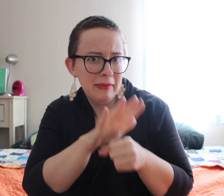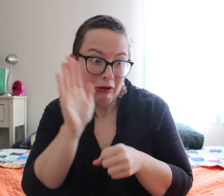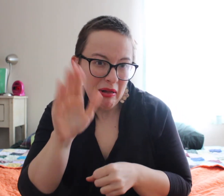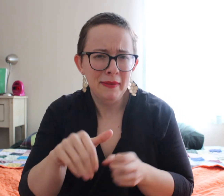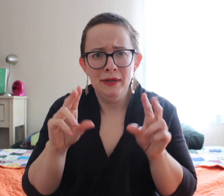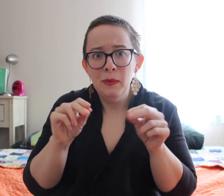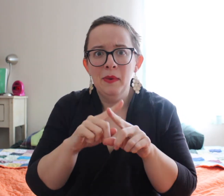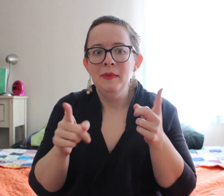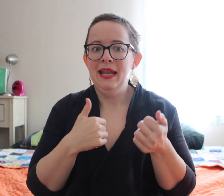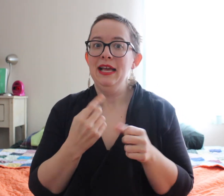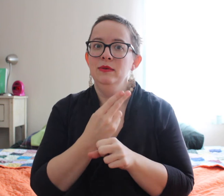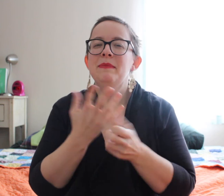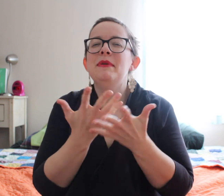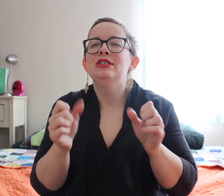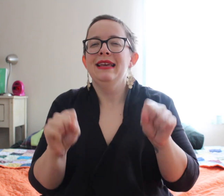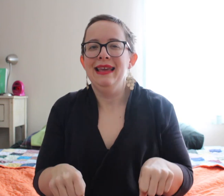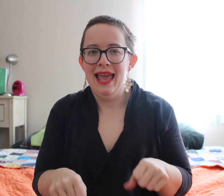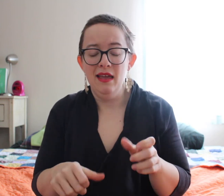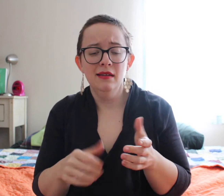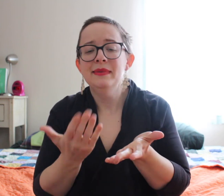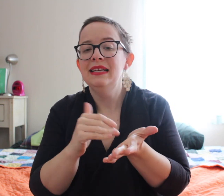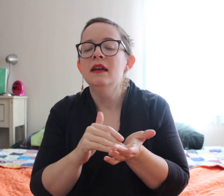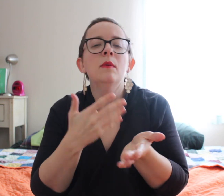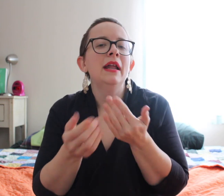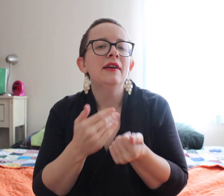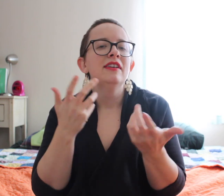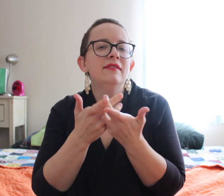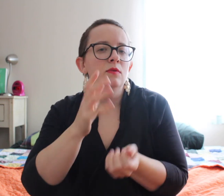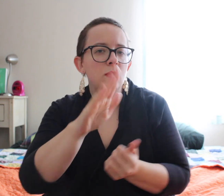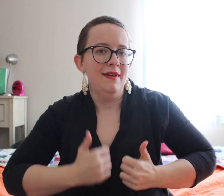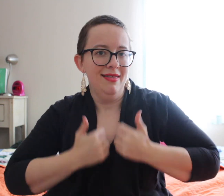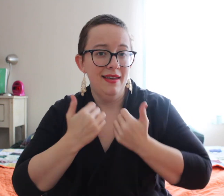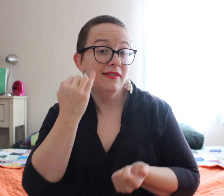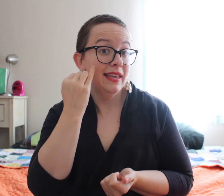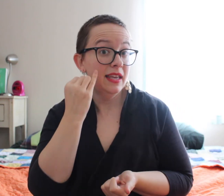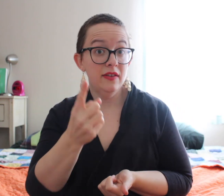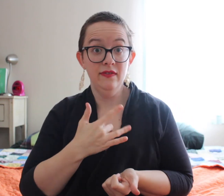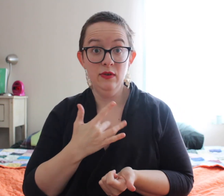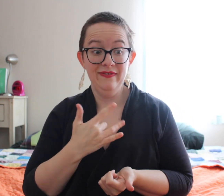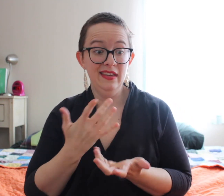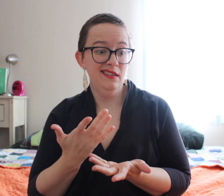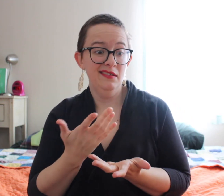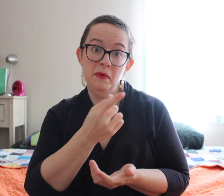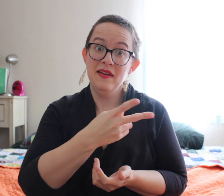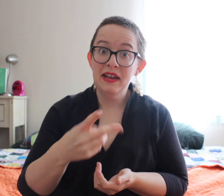Again, I'm not 100% committed, but I use them as much as I can. Again, whatever fits your lifestyle...